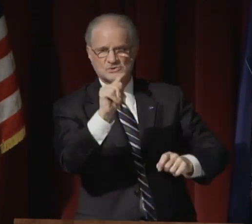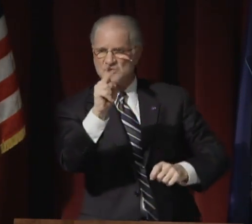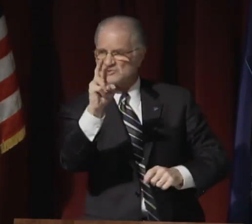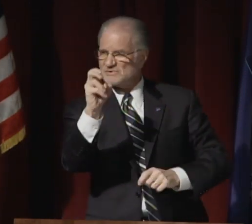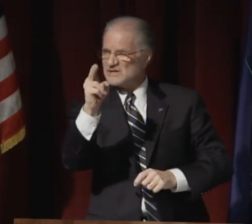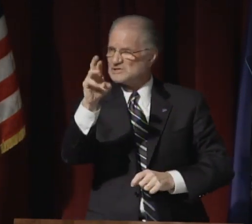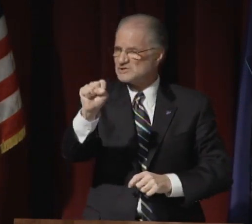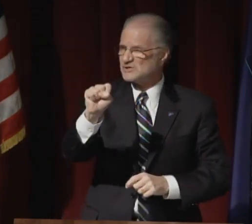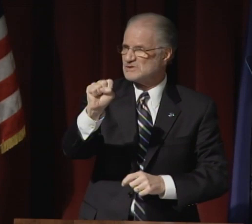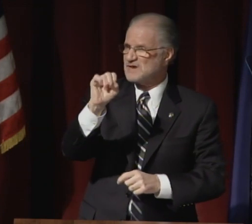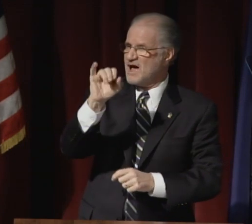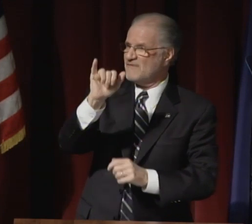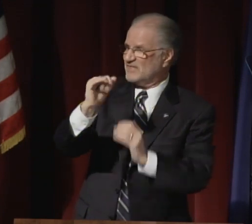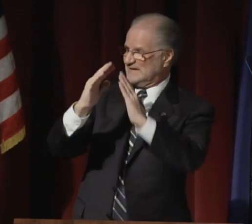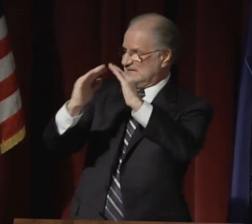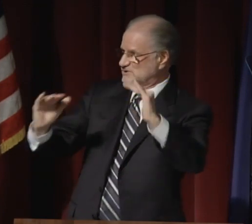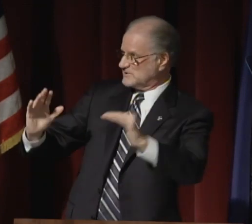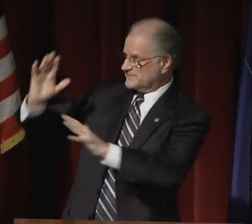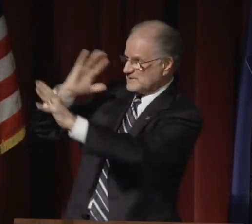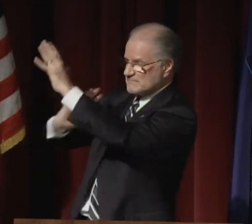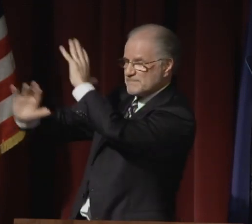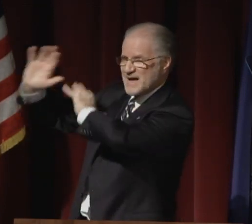Today I will talk about two lessons for us